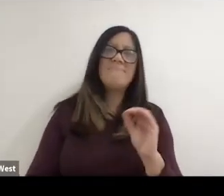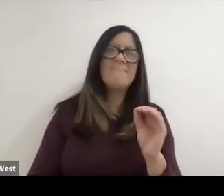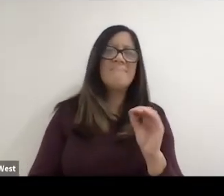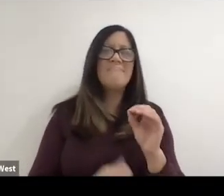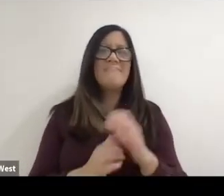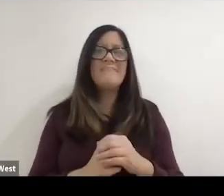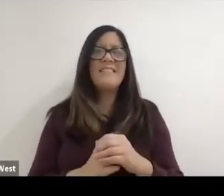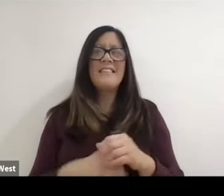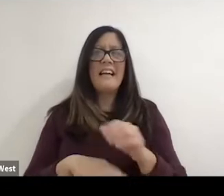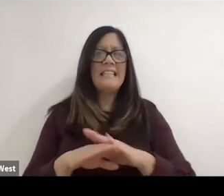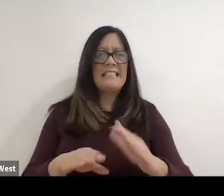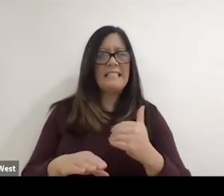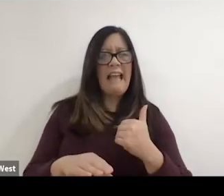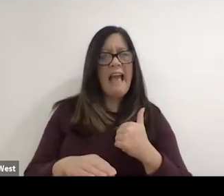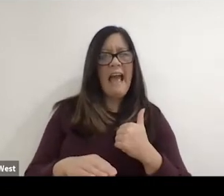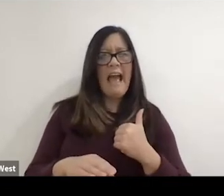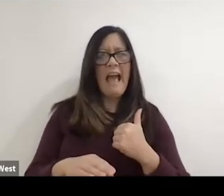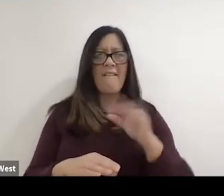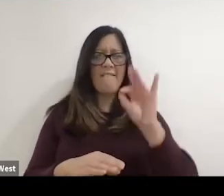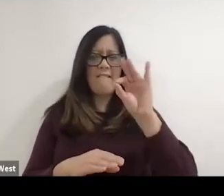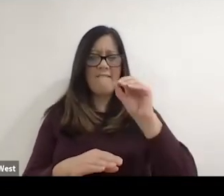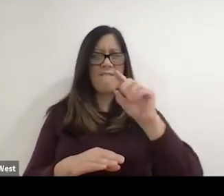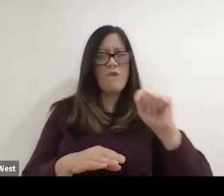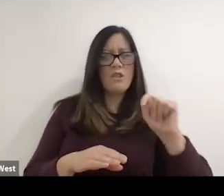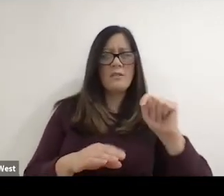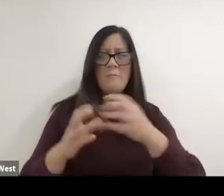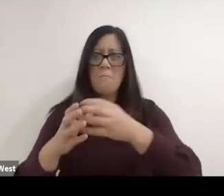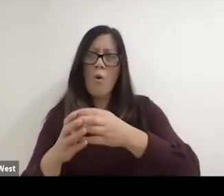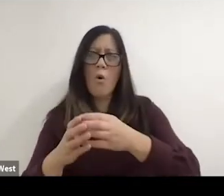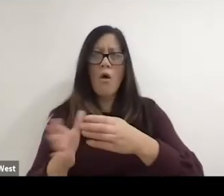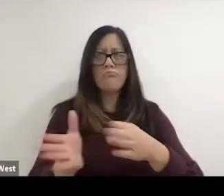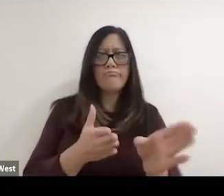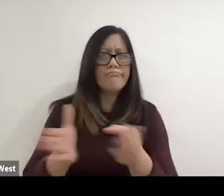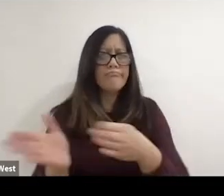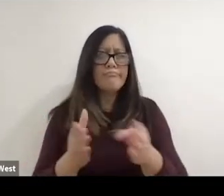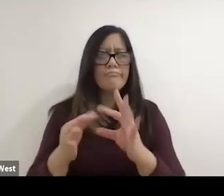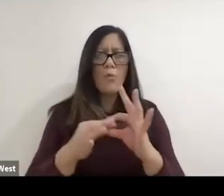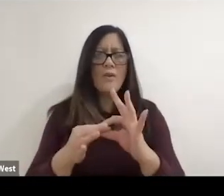I didn't have that sort of foot- ball coordination and amazing.